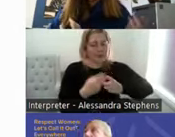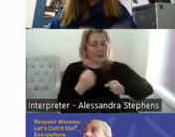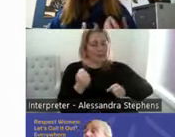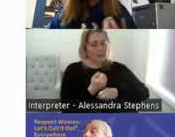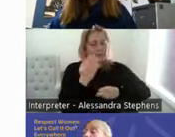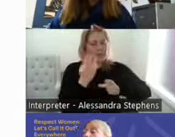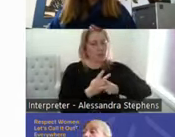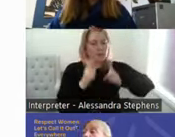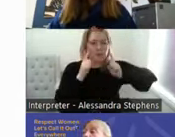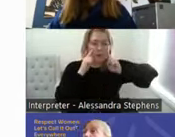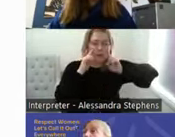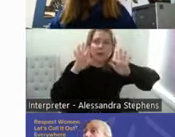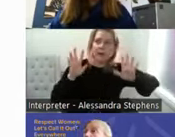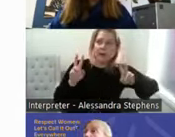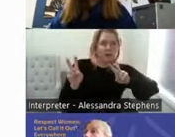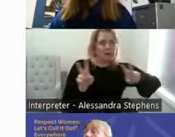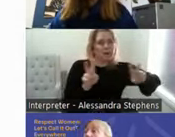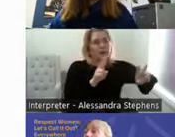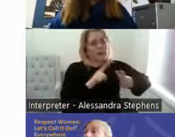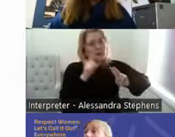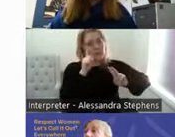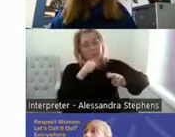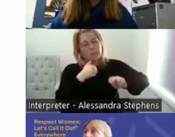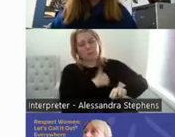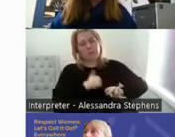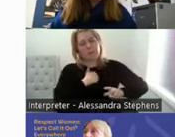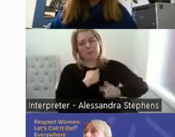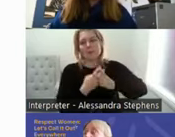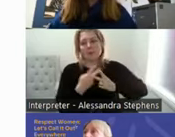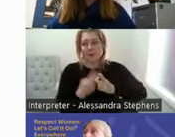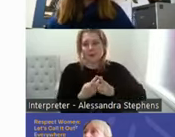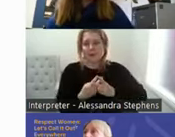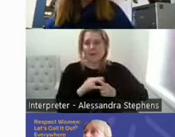to acknowledge ourselves as sexual beings and how you choose to express that is up to you.